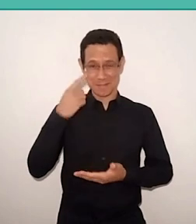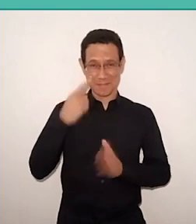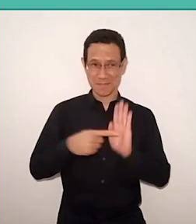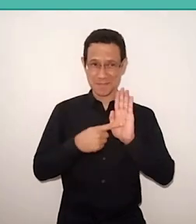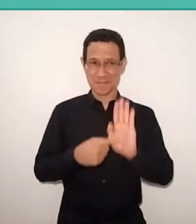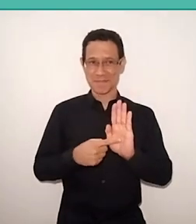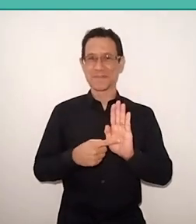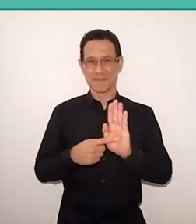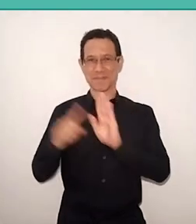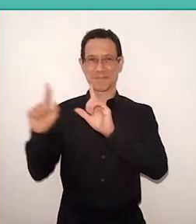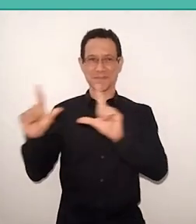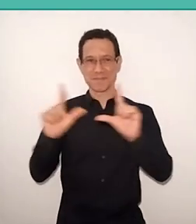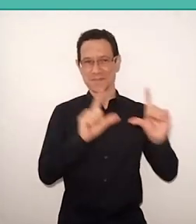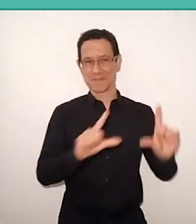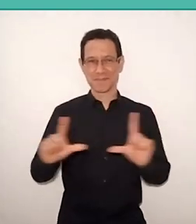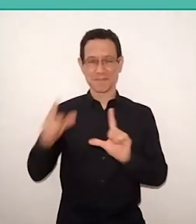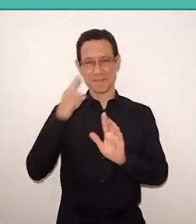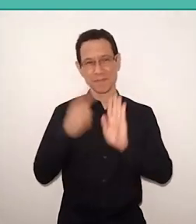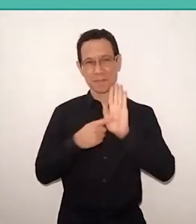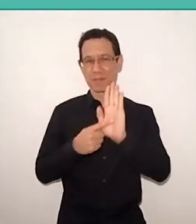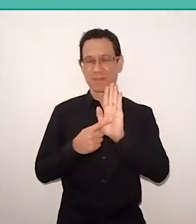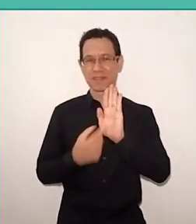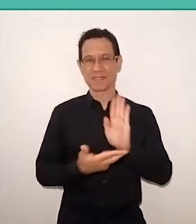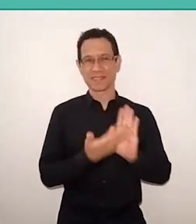for her to present the illustrations she is doing.